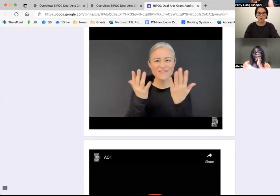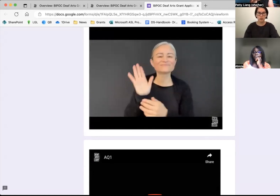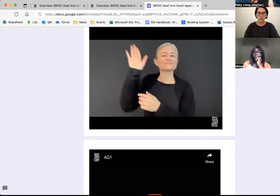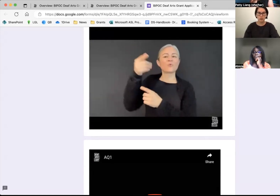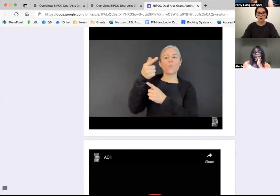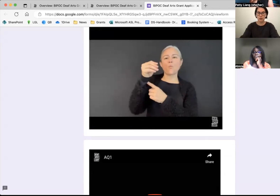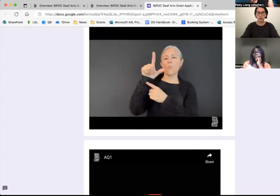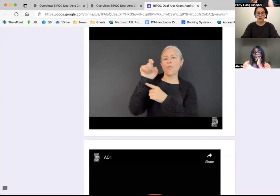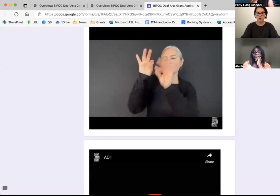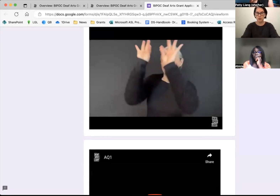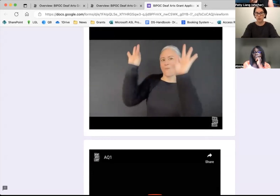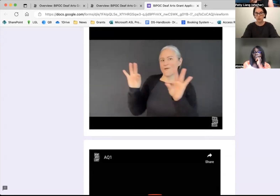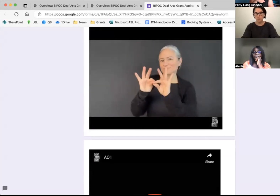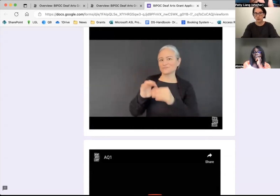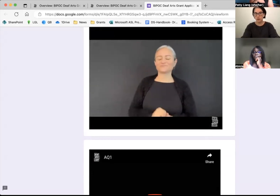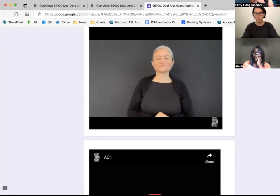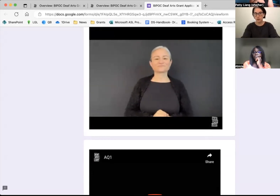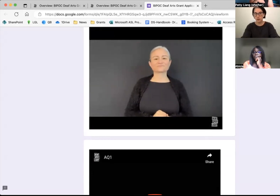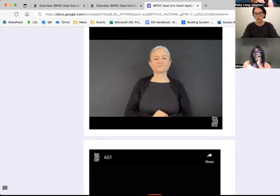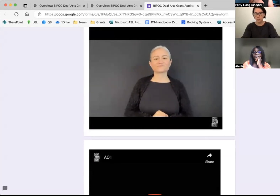English, you can see it in ASL. You can see it signed.